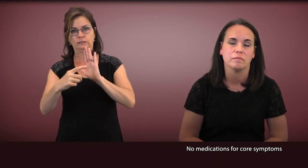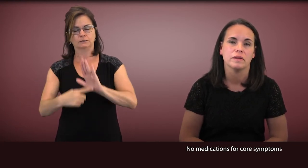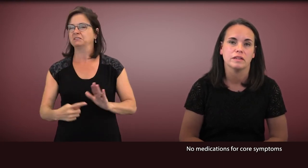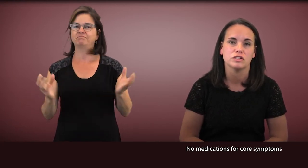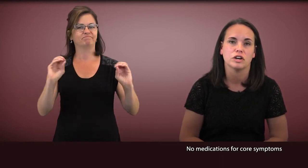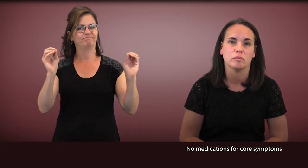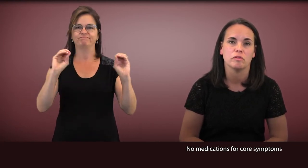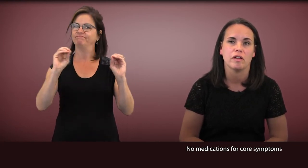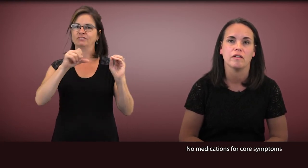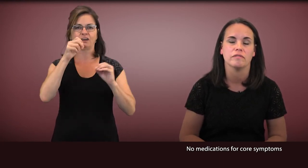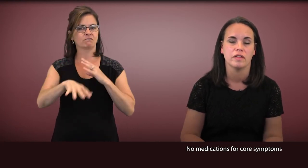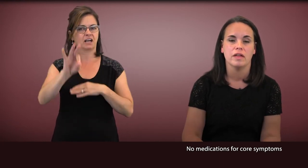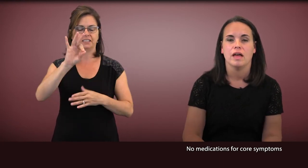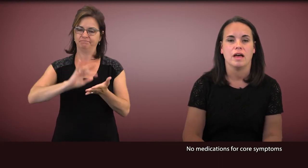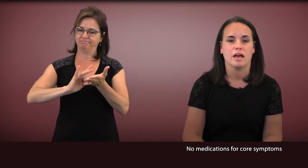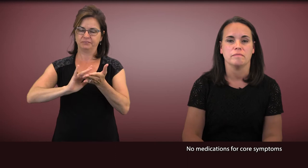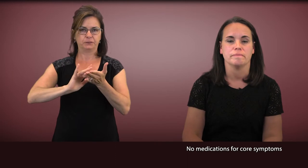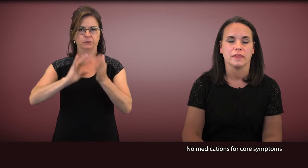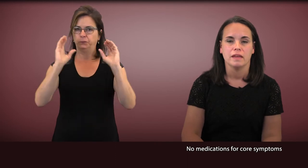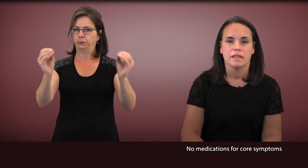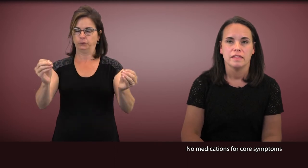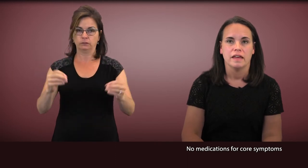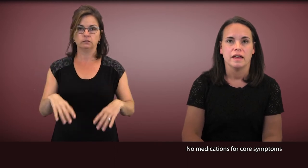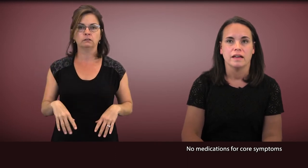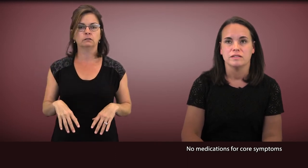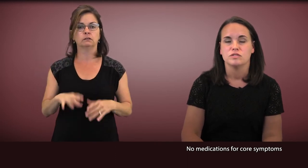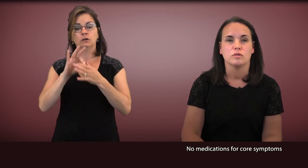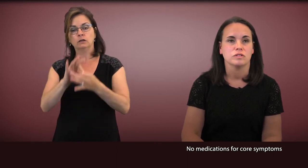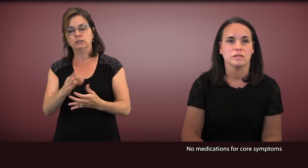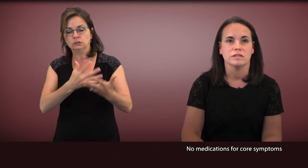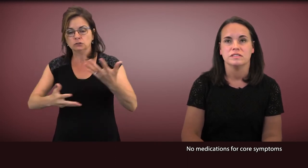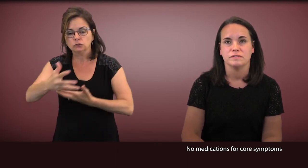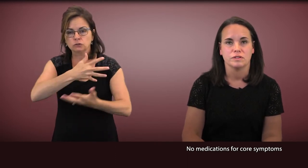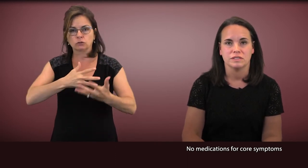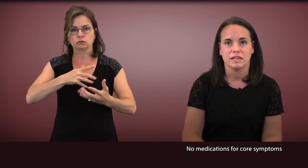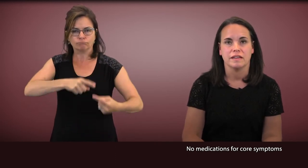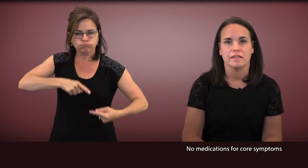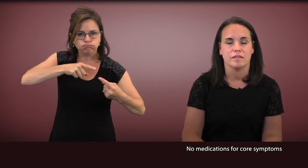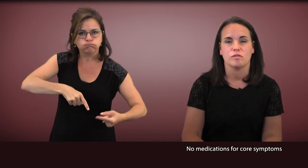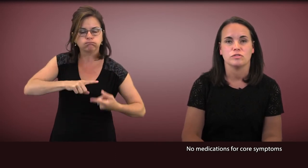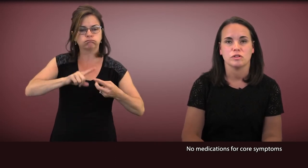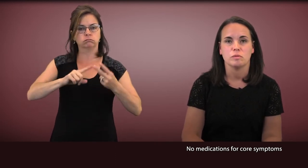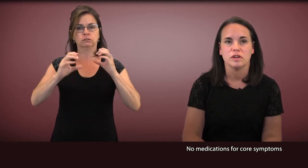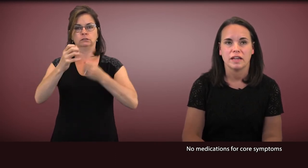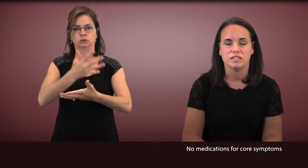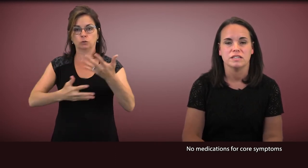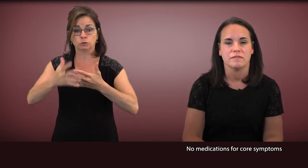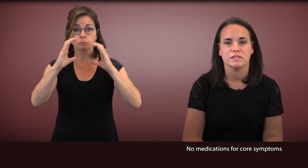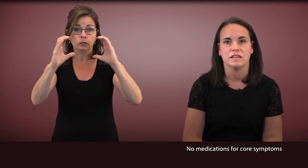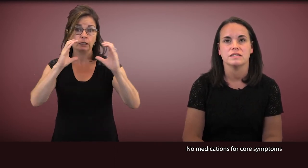in terms of the social difficulties, the social communication deficits,